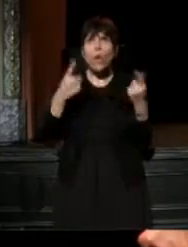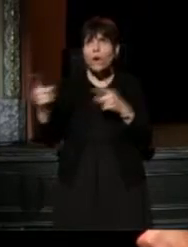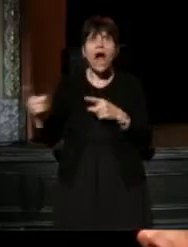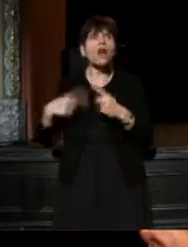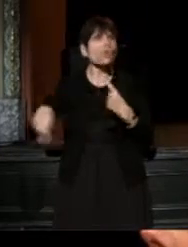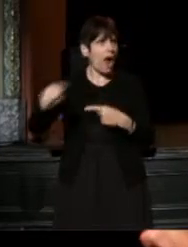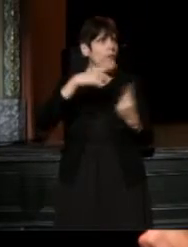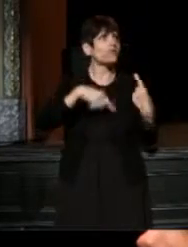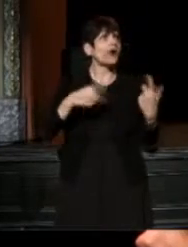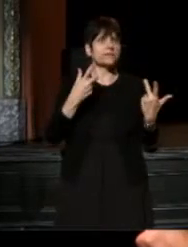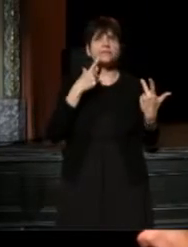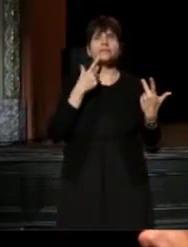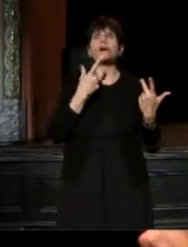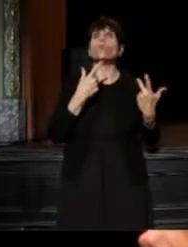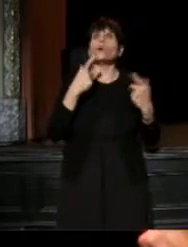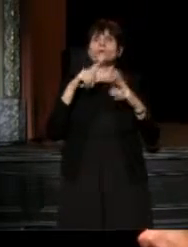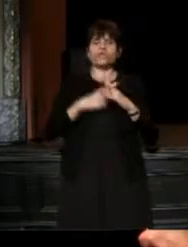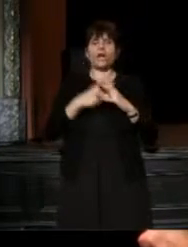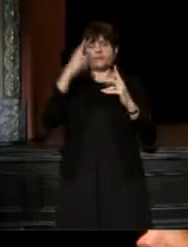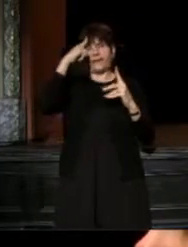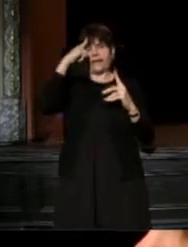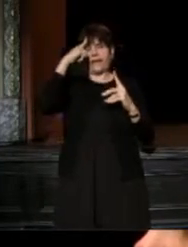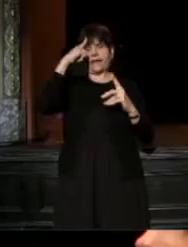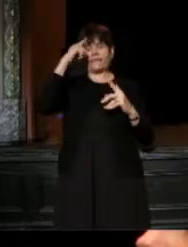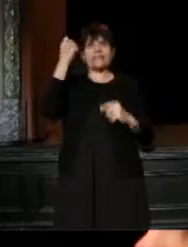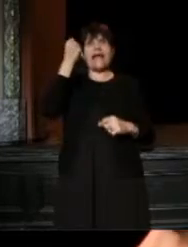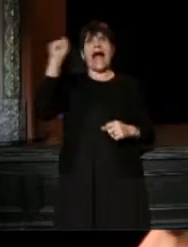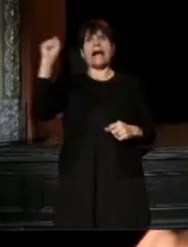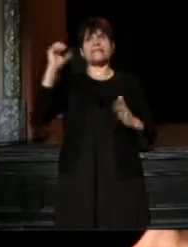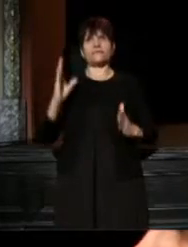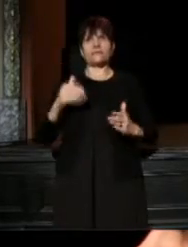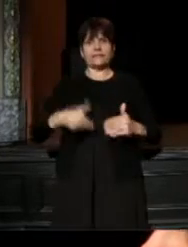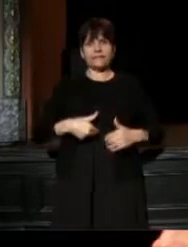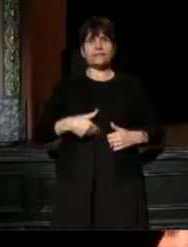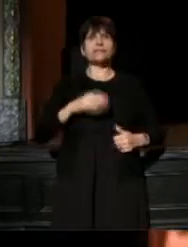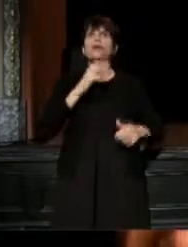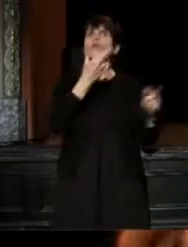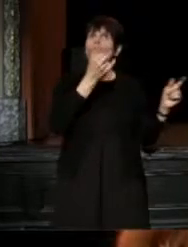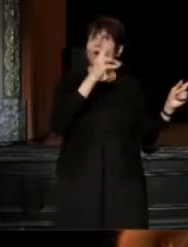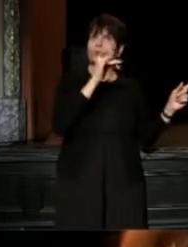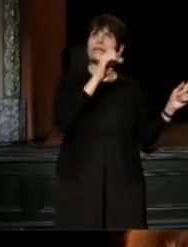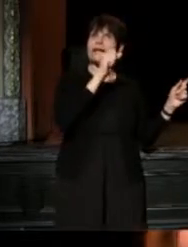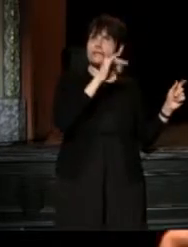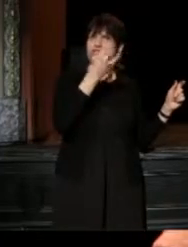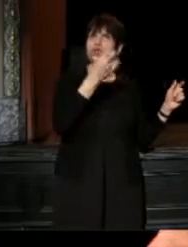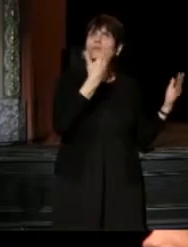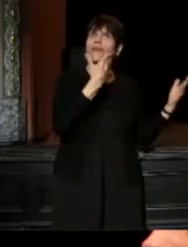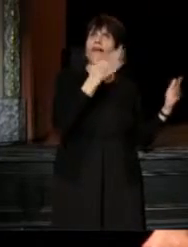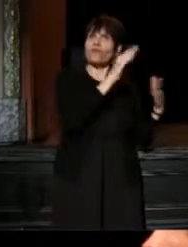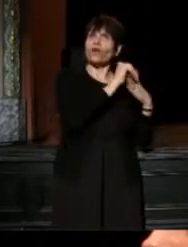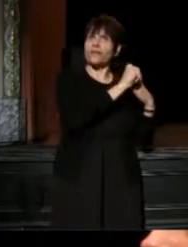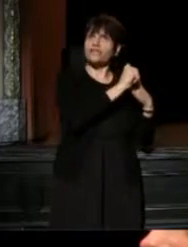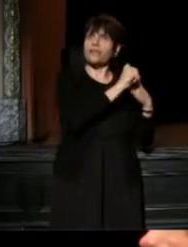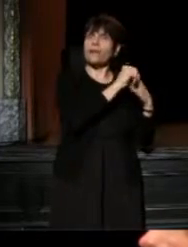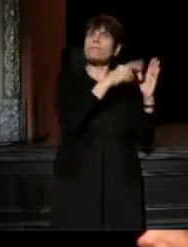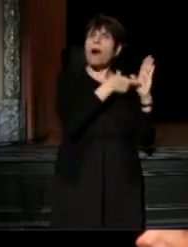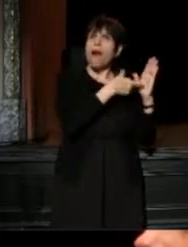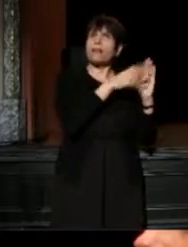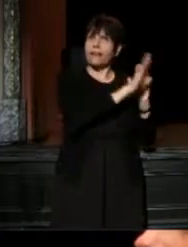and we will start to think as activists and as artists, thank you Rhodessa Jones for the great leadership and modeling--